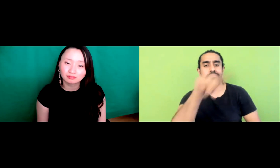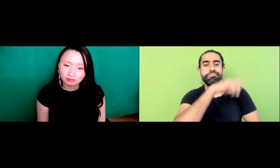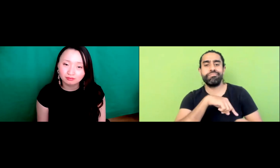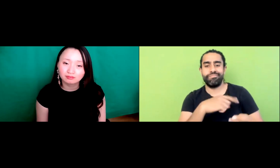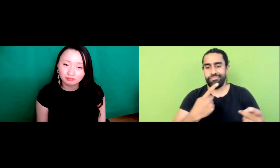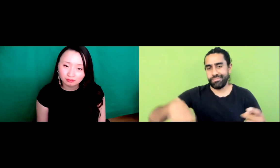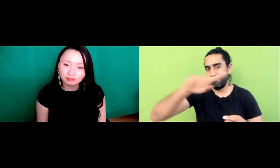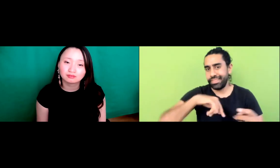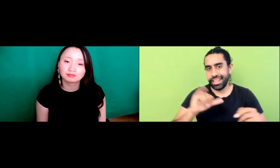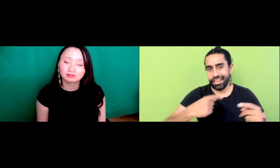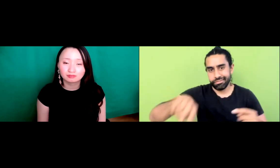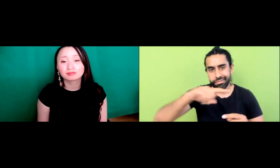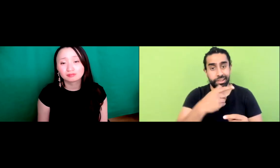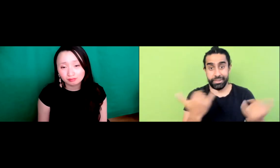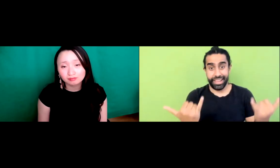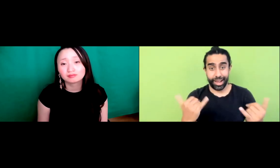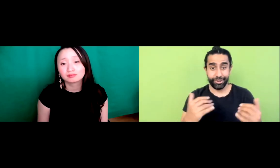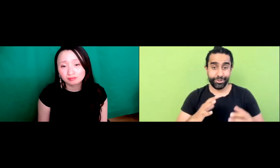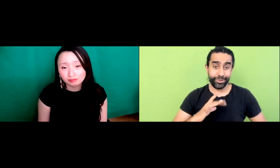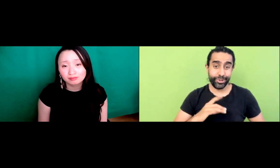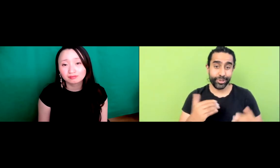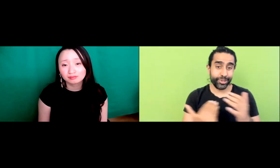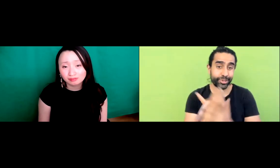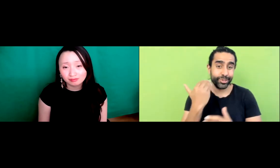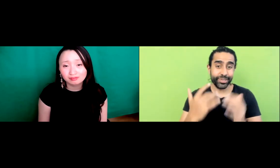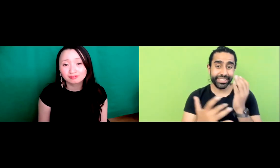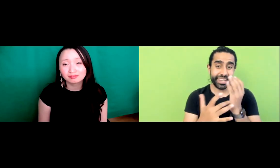you know, people to participate at them or you invite you know just like what